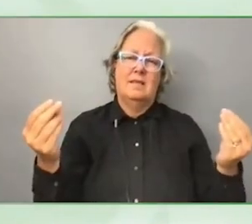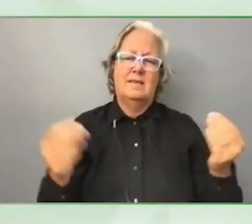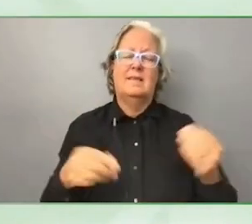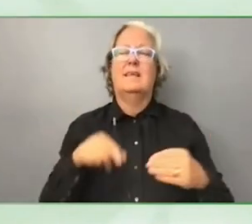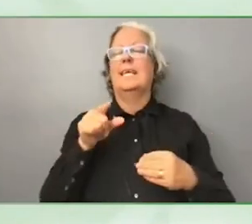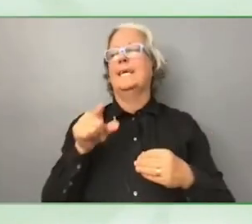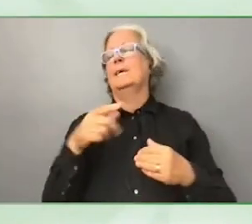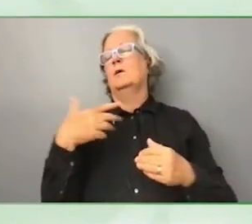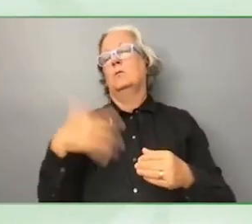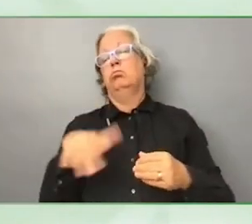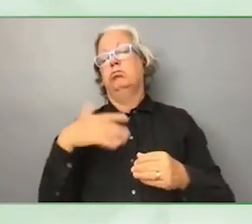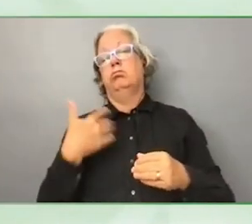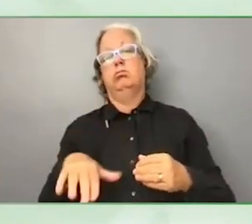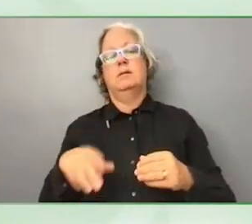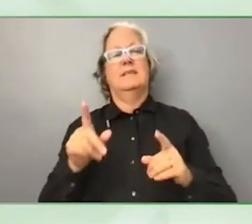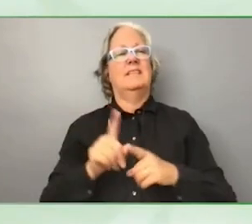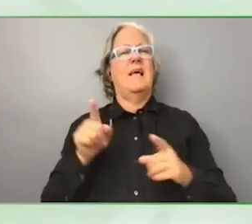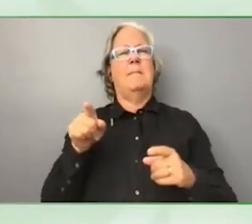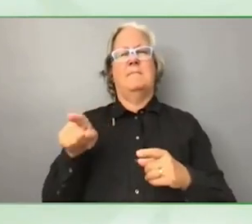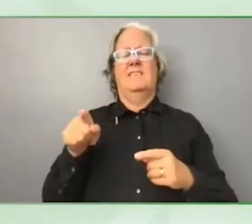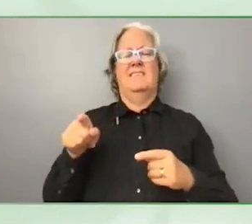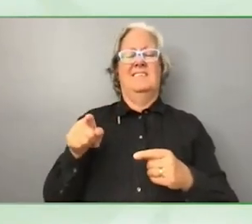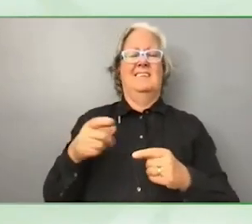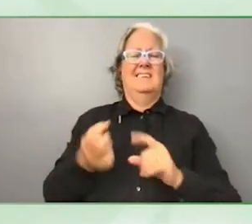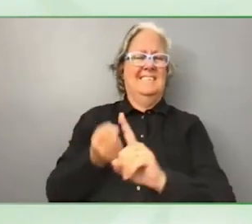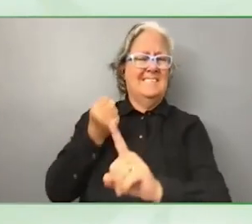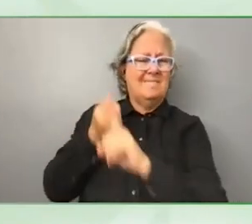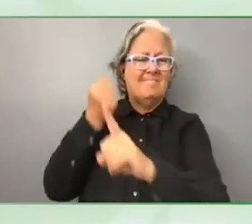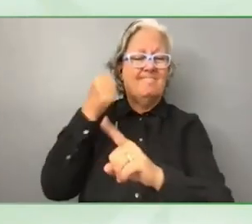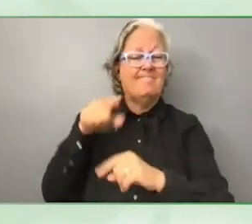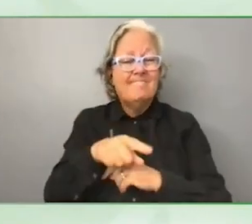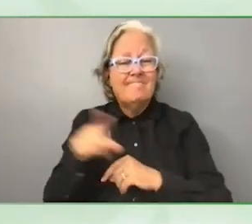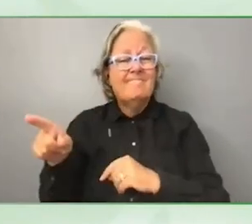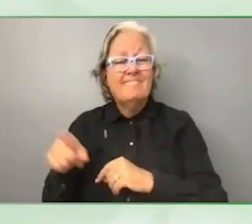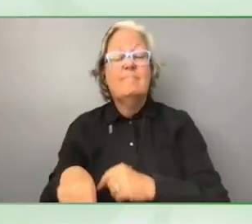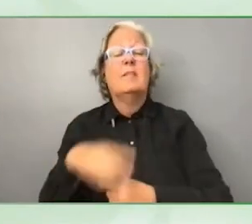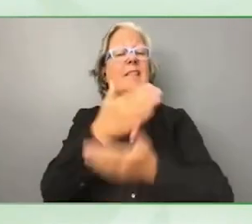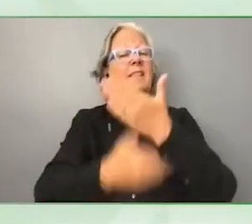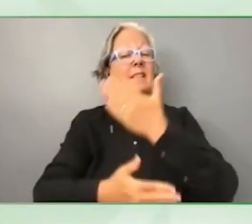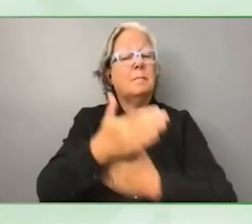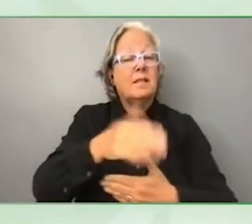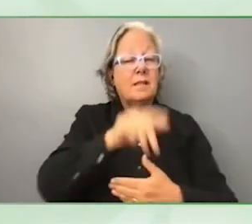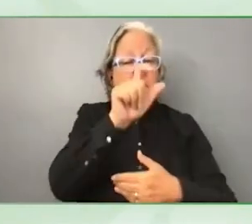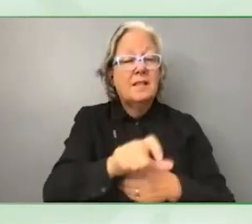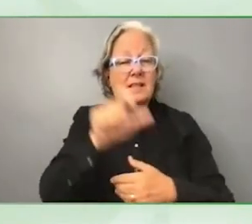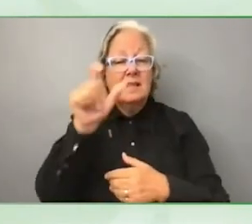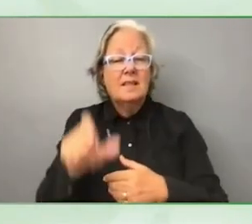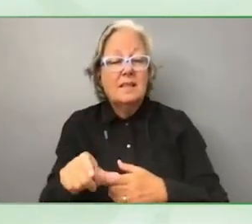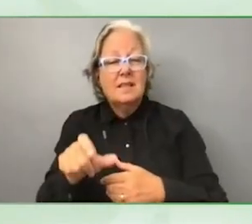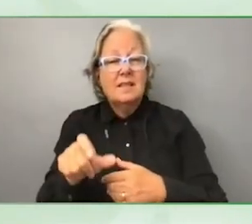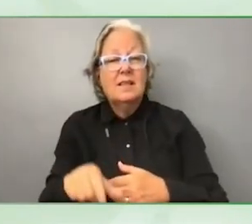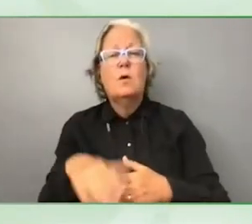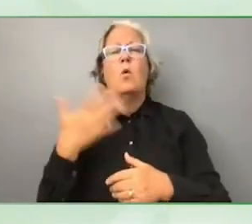impacted, and people with disabilities have been